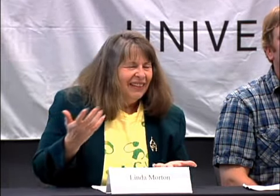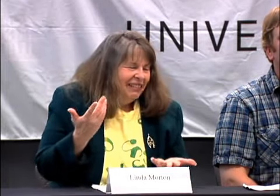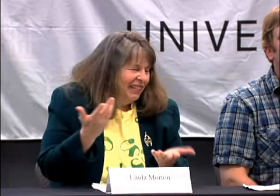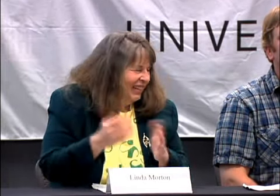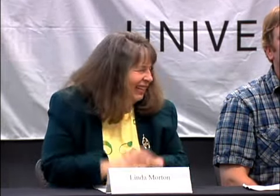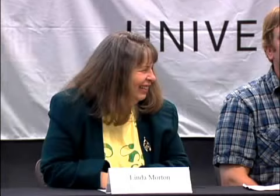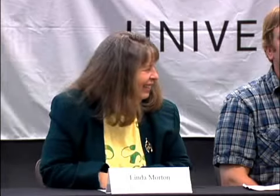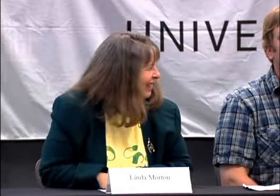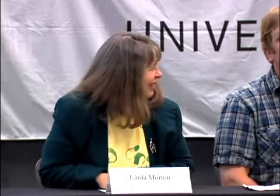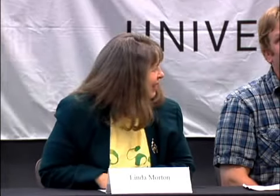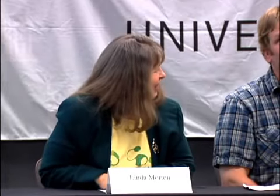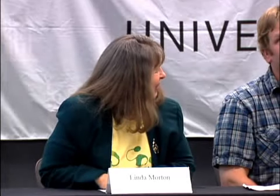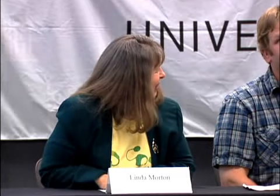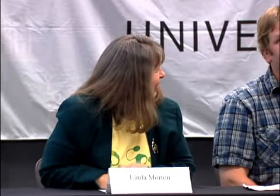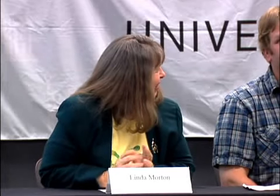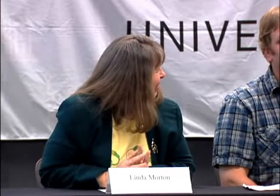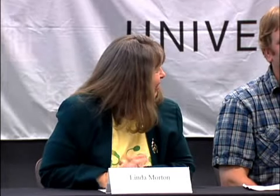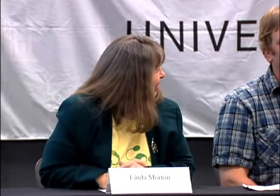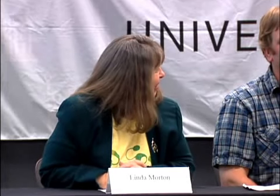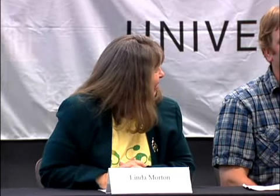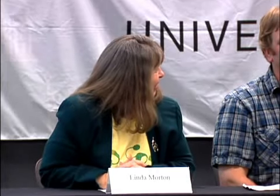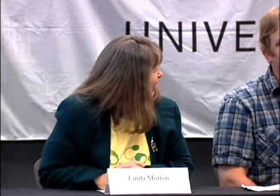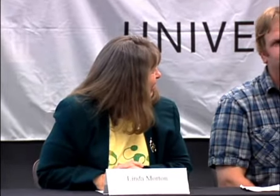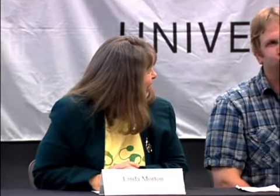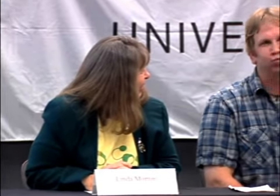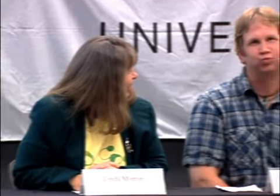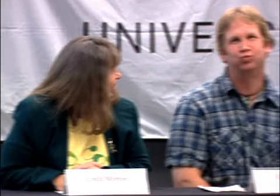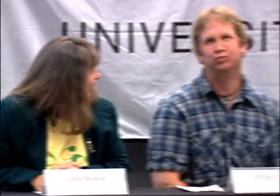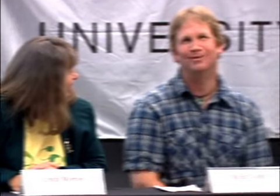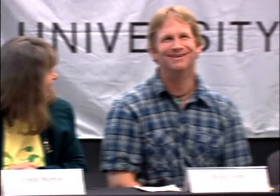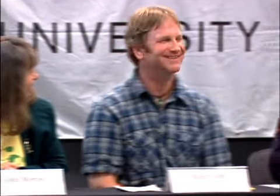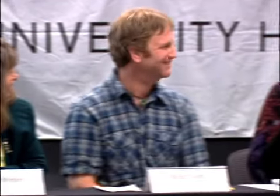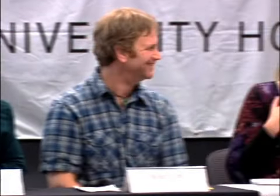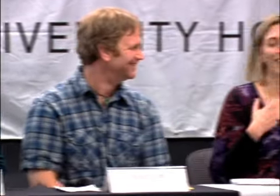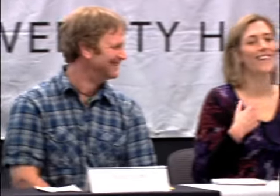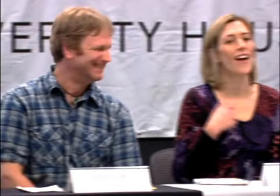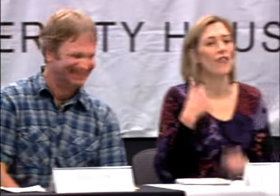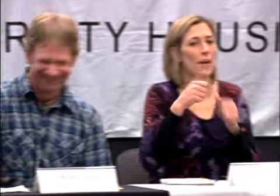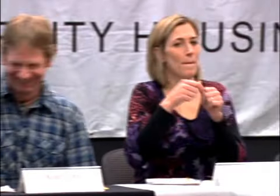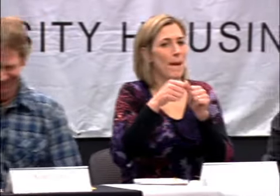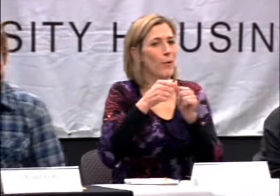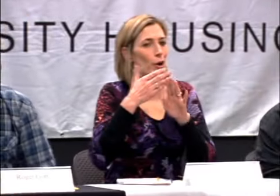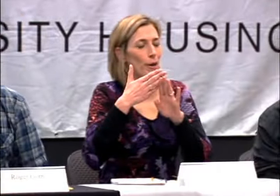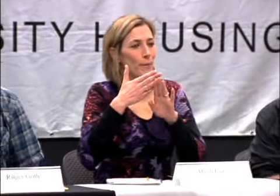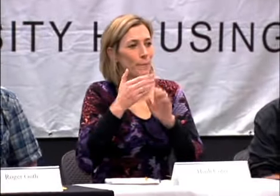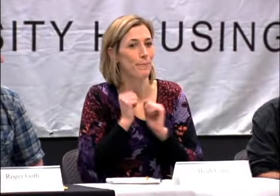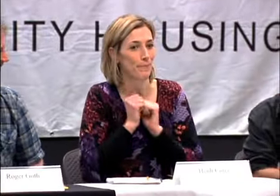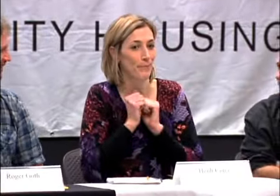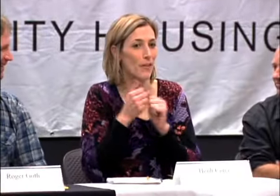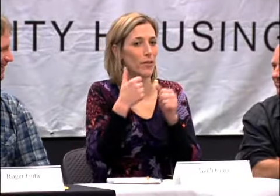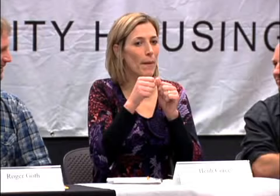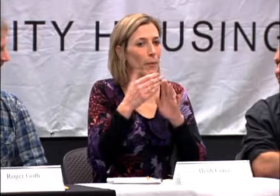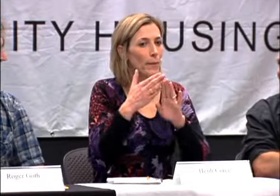I REMEMBER BEFORE COLLEGE, I GOT A SUMMER JOB. I WAS LOOKING